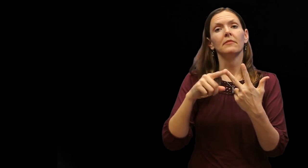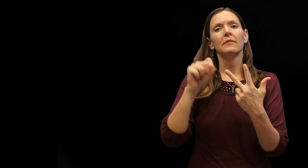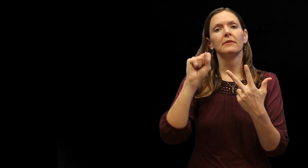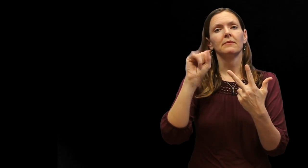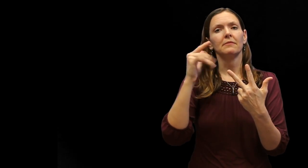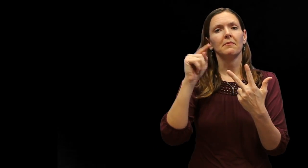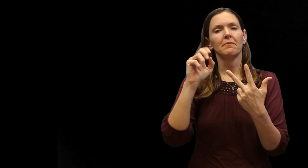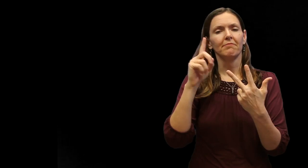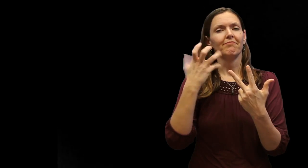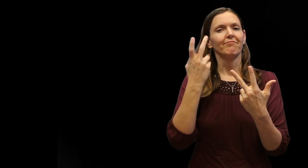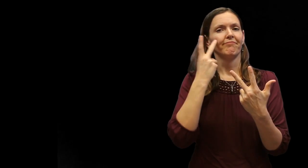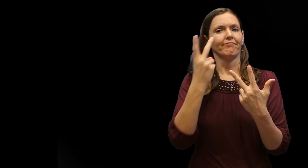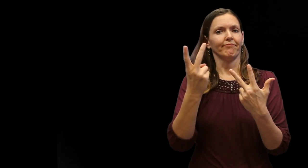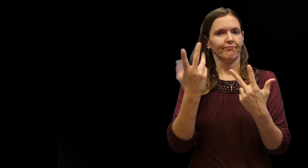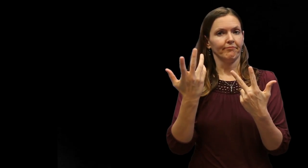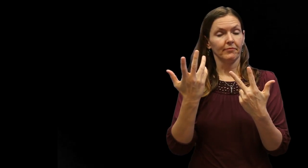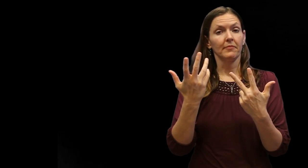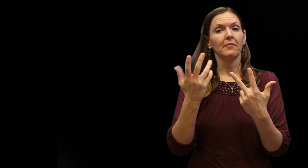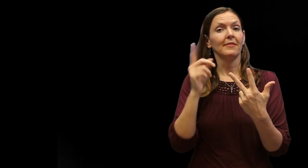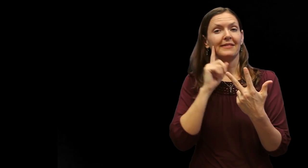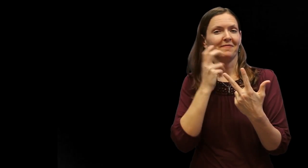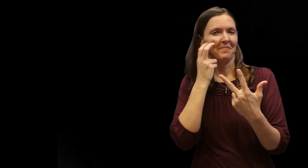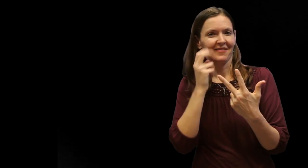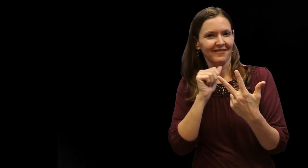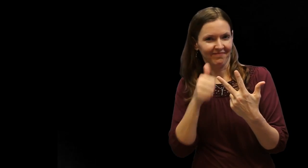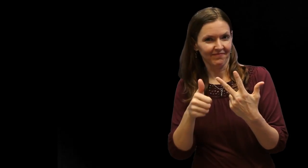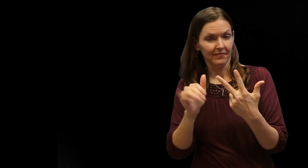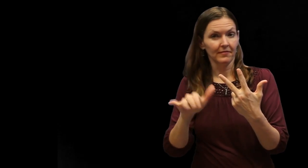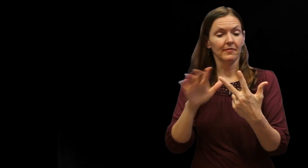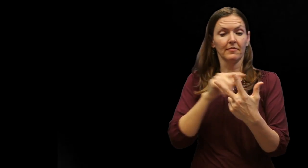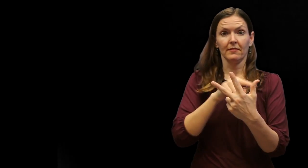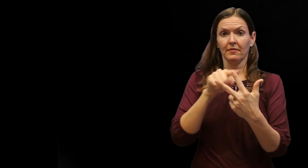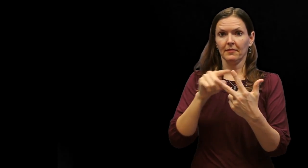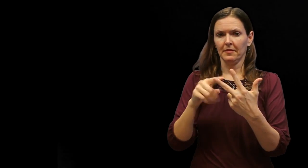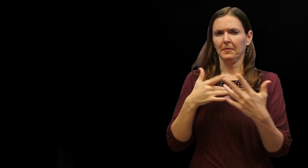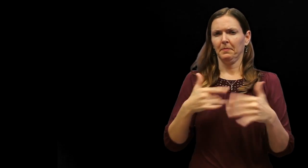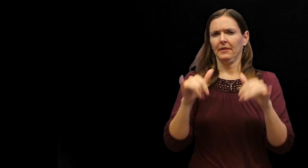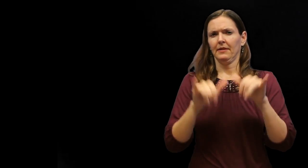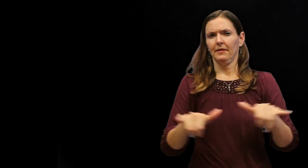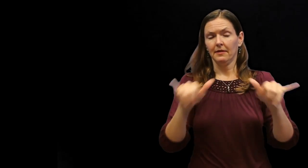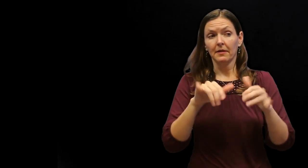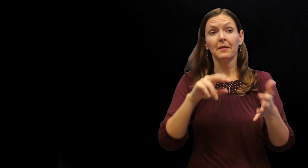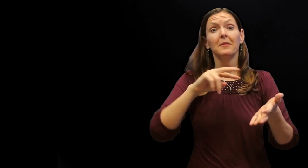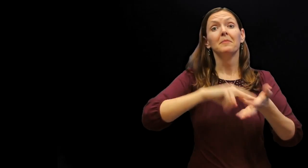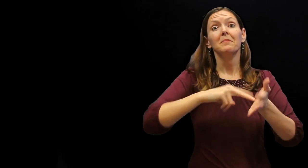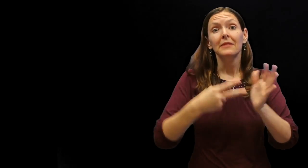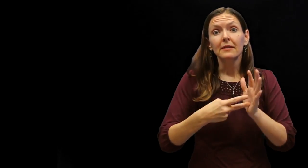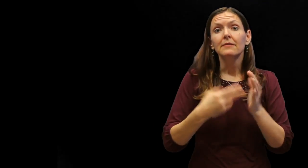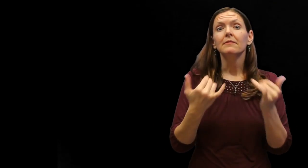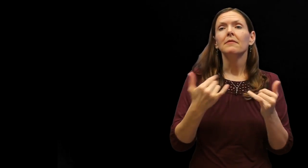abilities. Sighted means the opposite of DeafBlind; having seeing abilities. Those three characteristics are often present in samples of academic presentations in ASL.